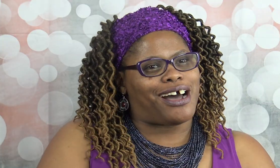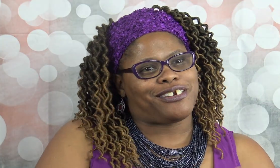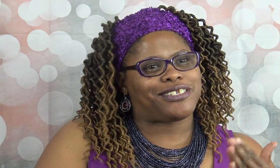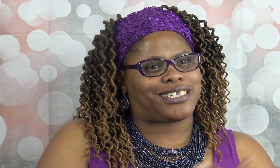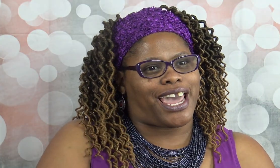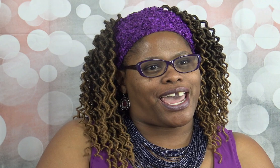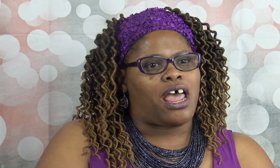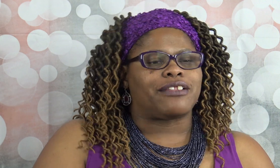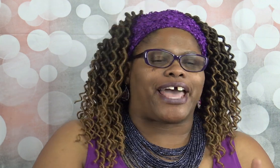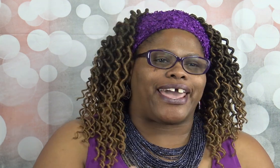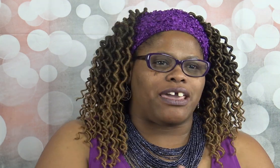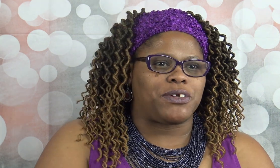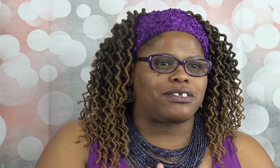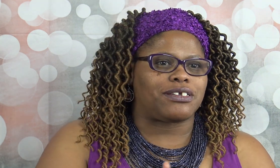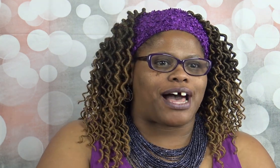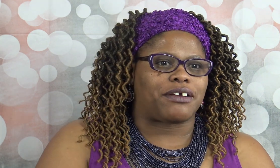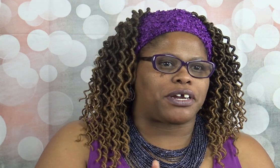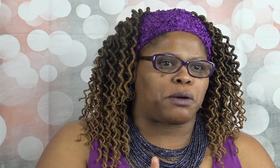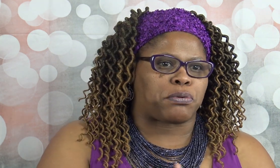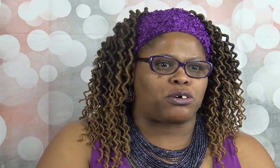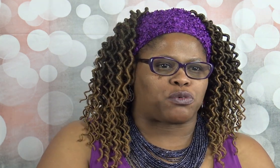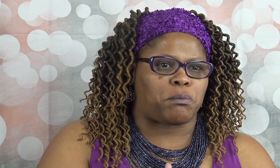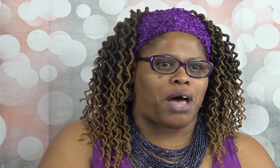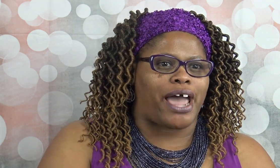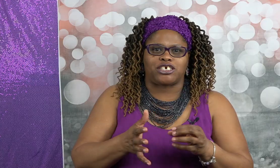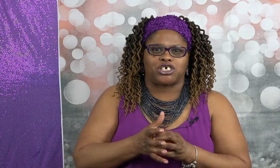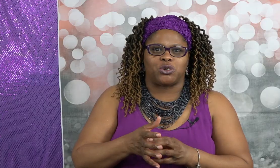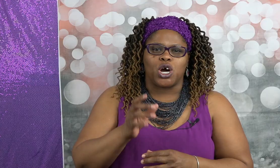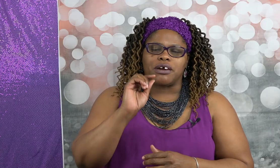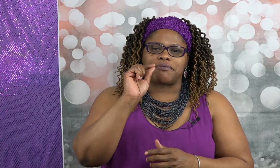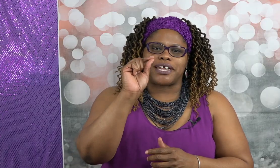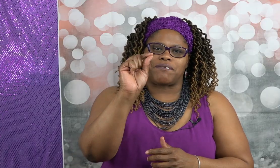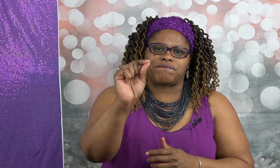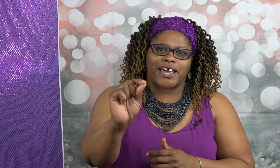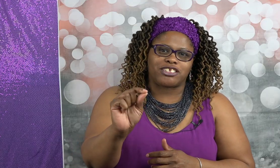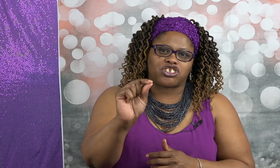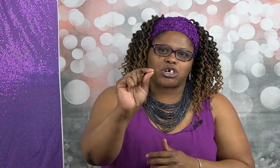understand that even the lottery approach reminds you reinvest your